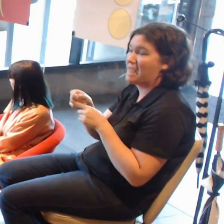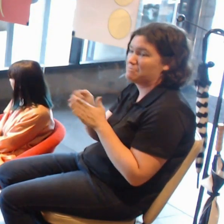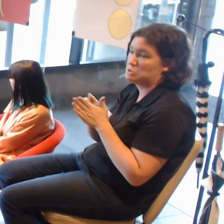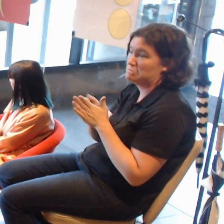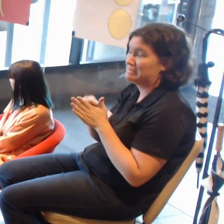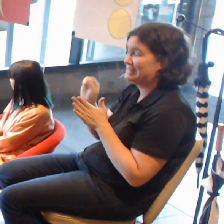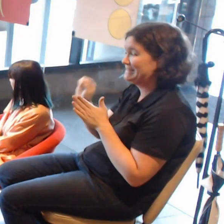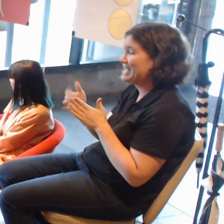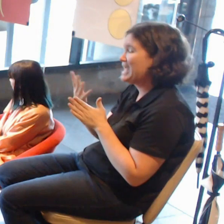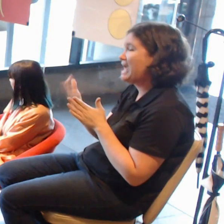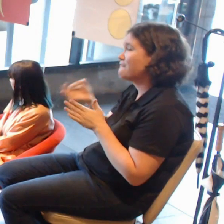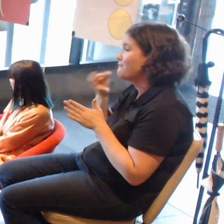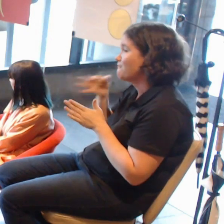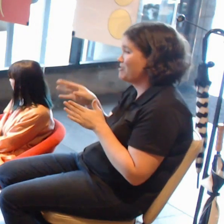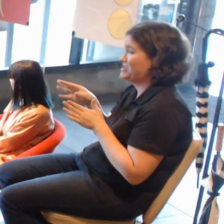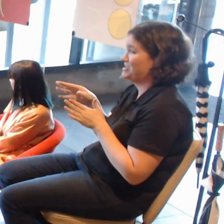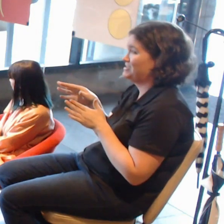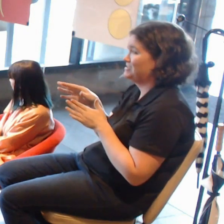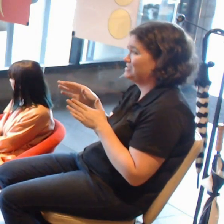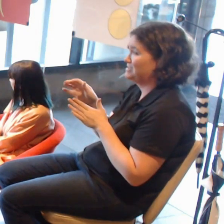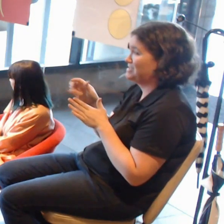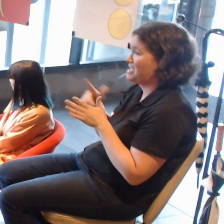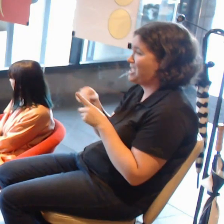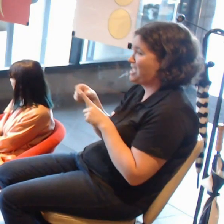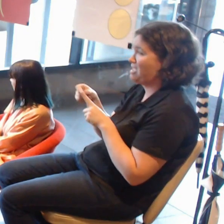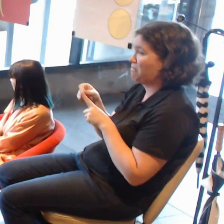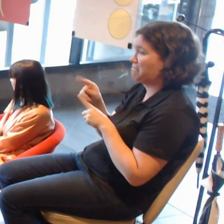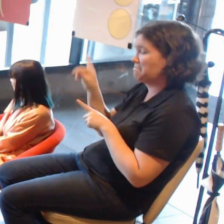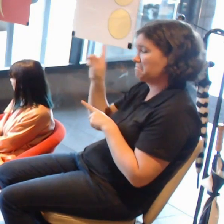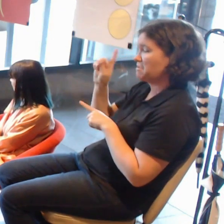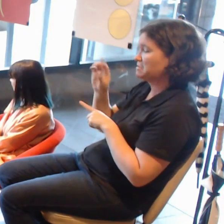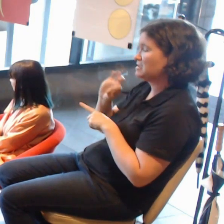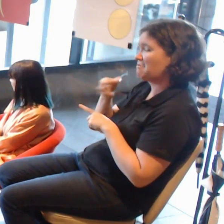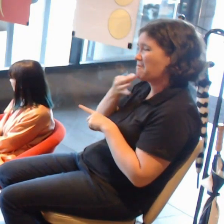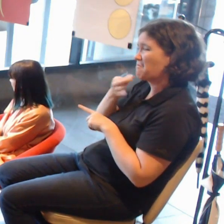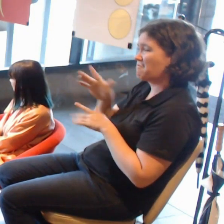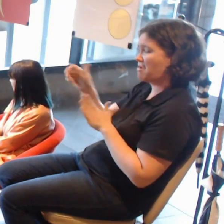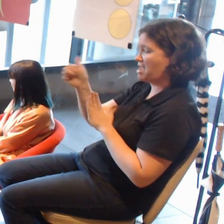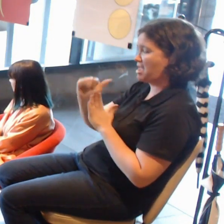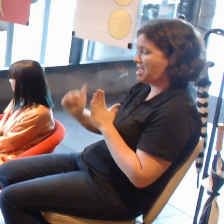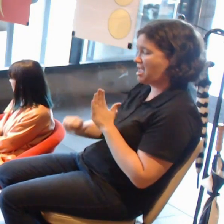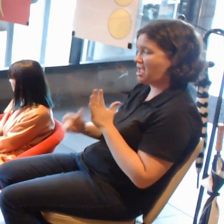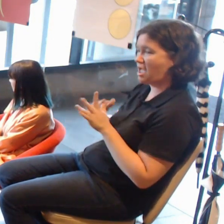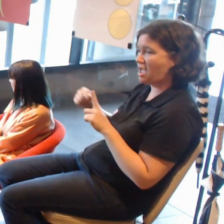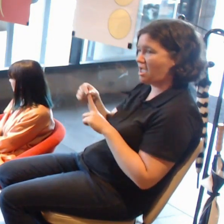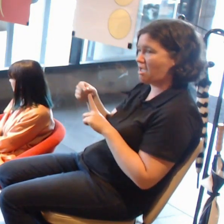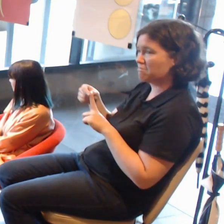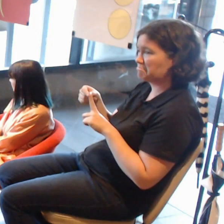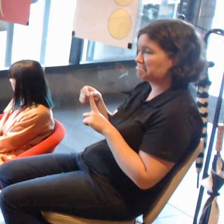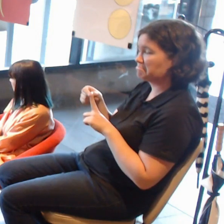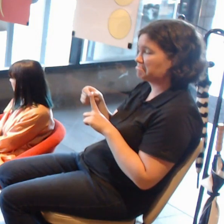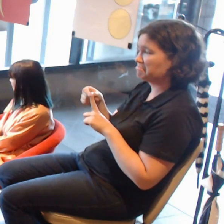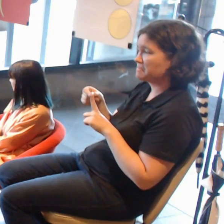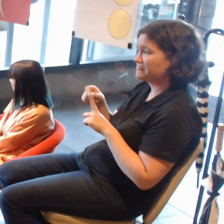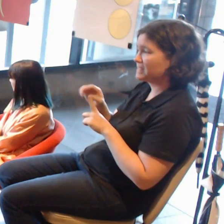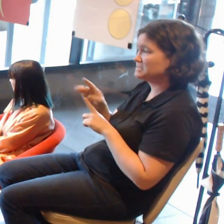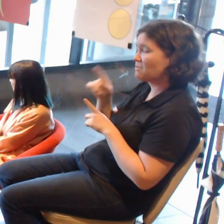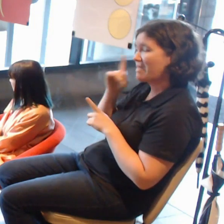But there are not a lot of free art apps currently. So I think people could still possibly make a bit of money back for their time.